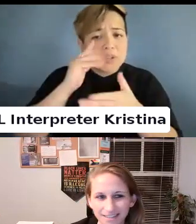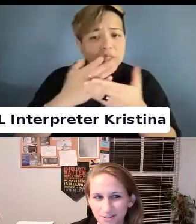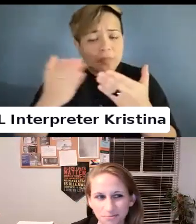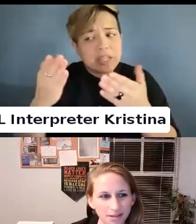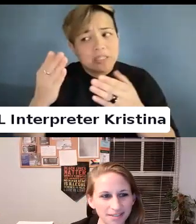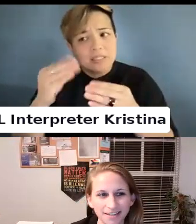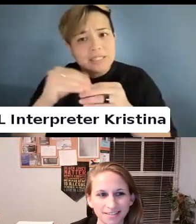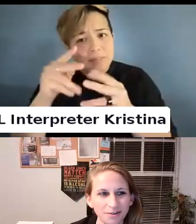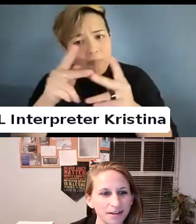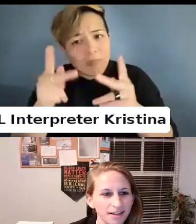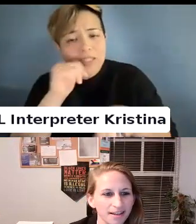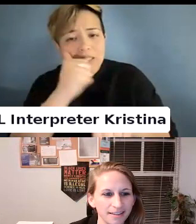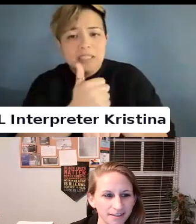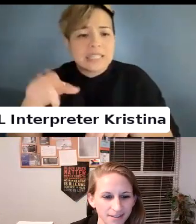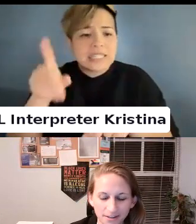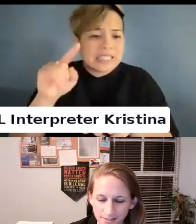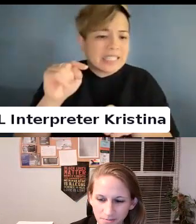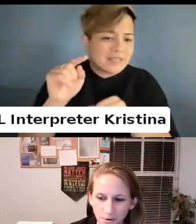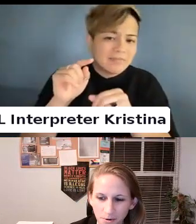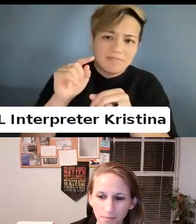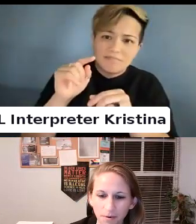They did issue so there is some hope there.